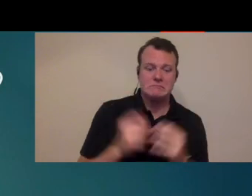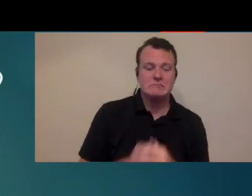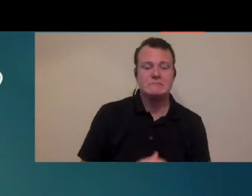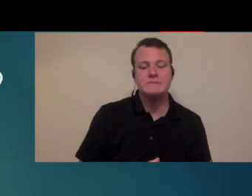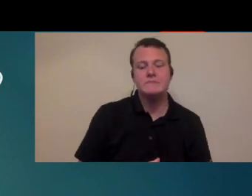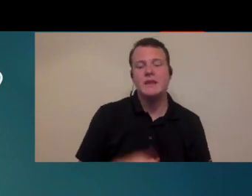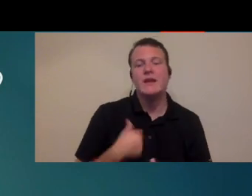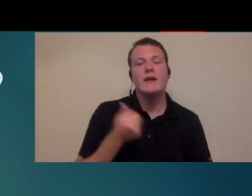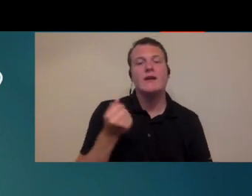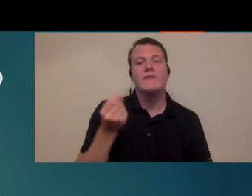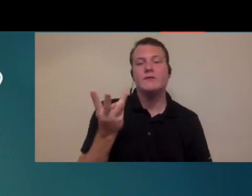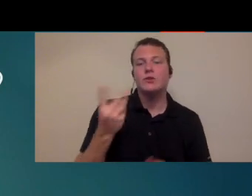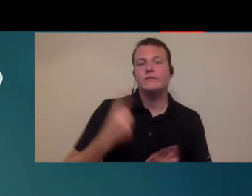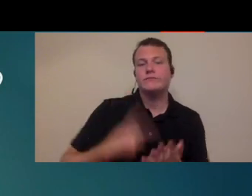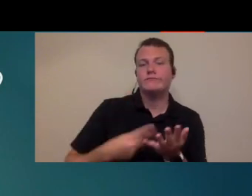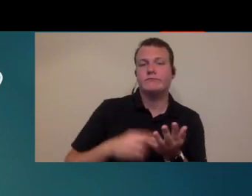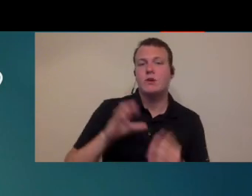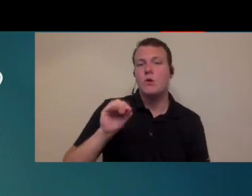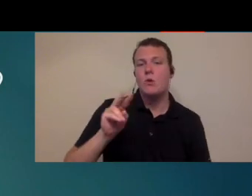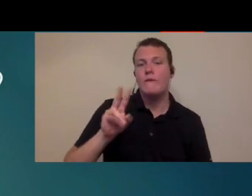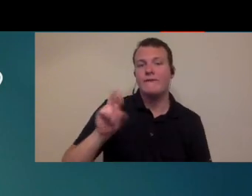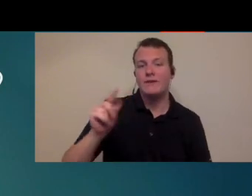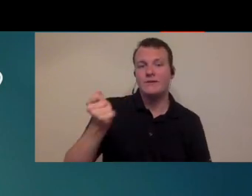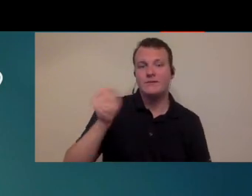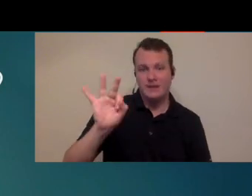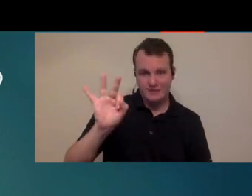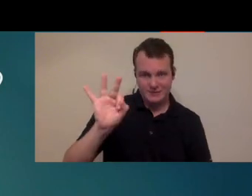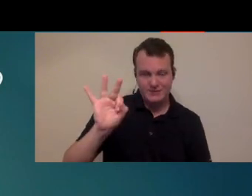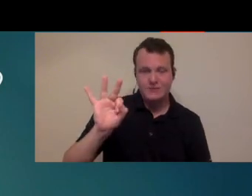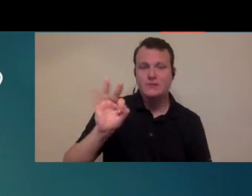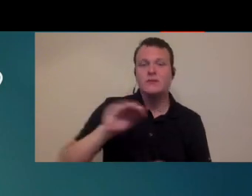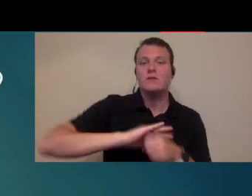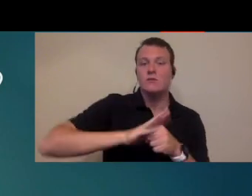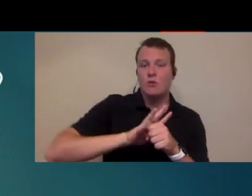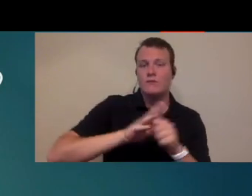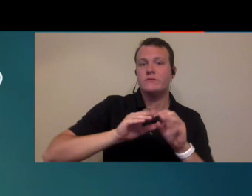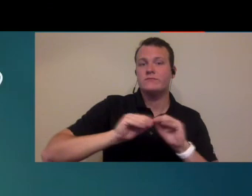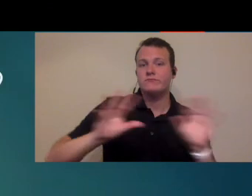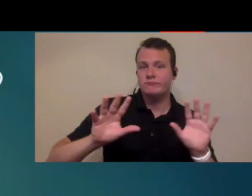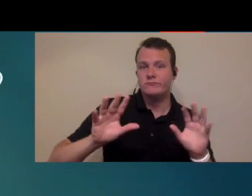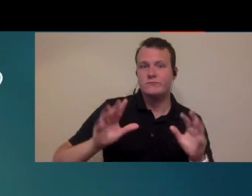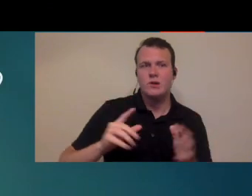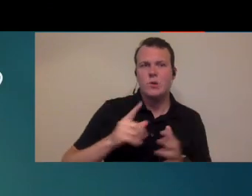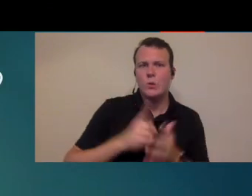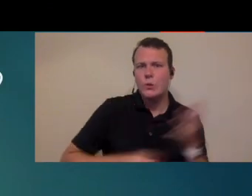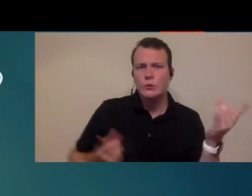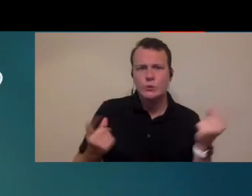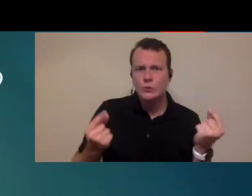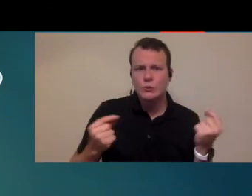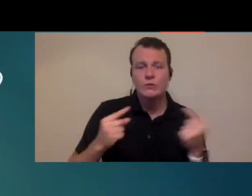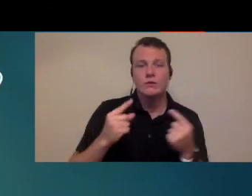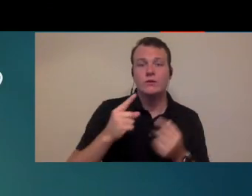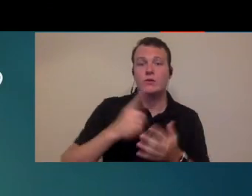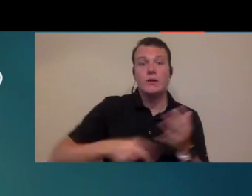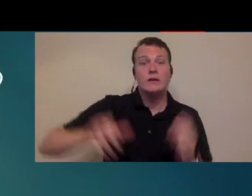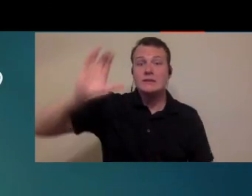thanks stuff on kovat 19 and what in the world do you do when all of a sudden in